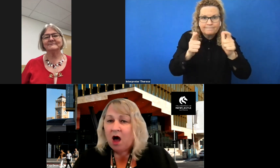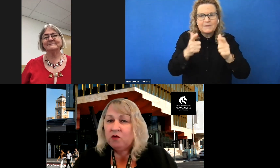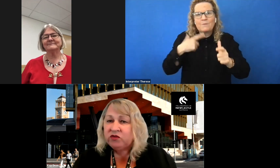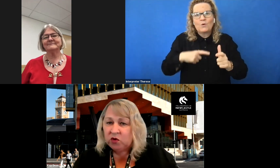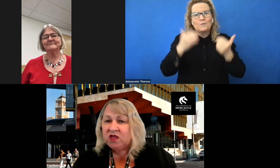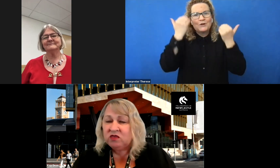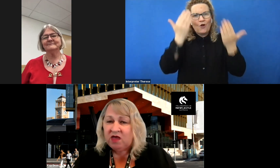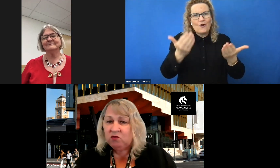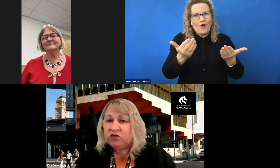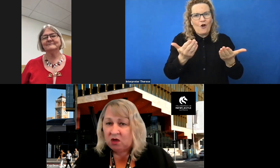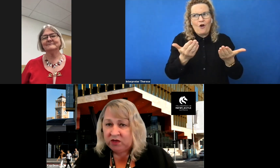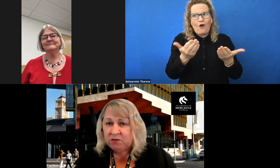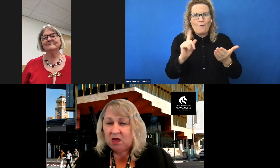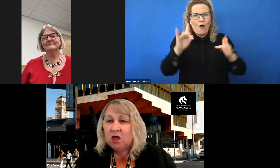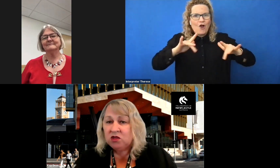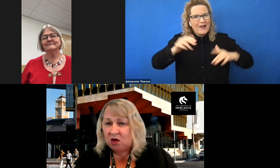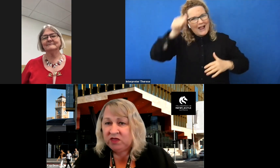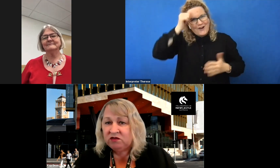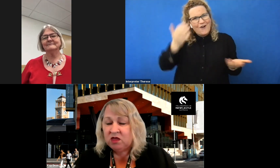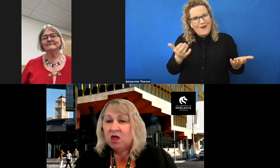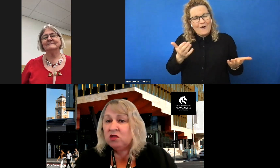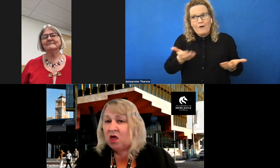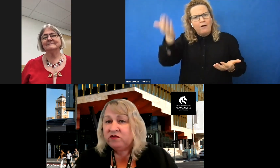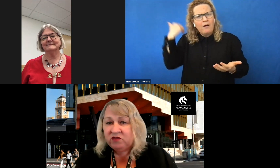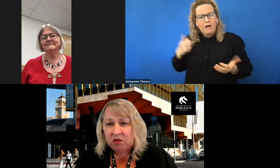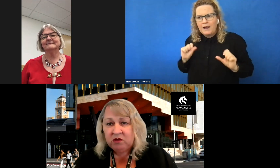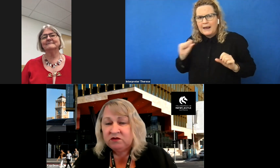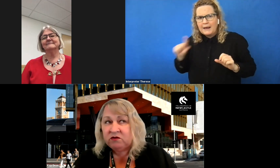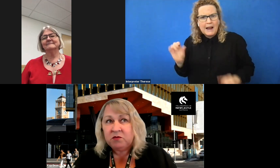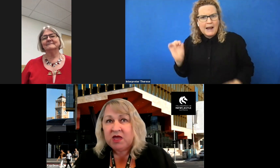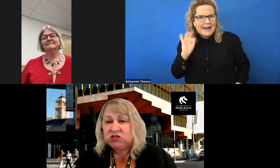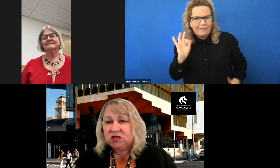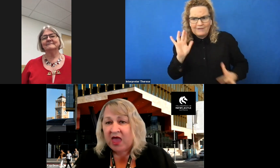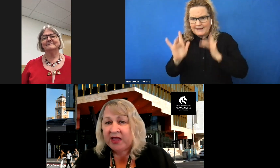I was working in the day with no email, no internet, no Disability Discrimination Act,